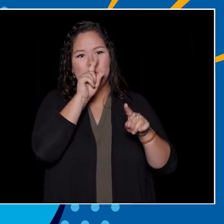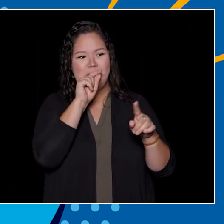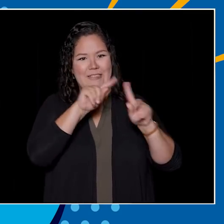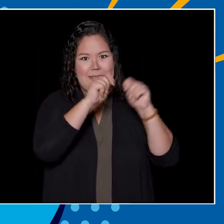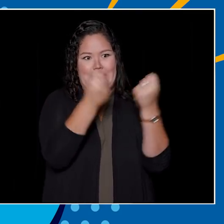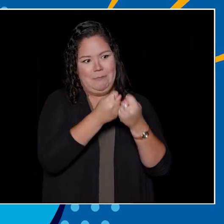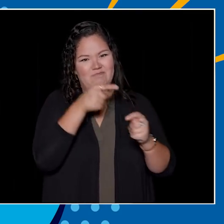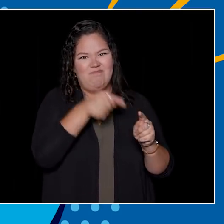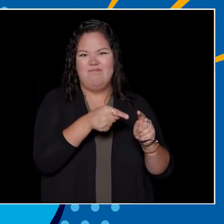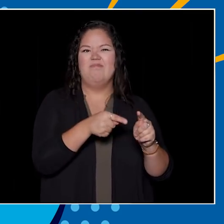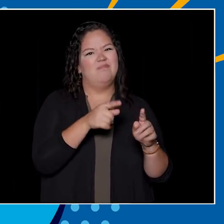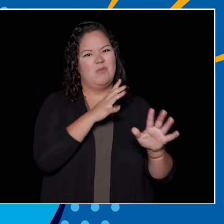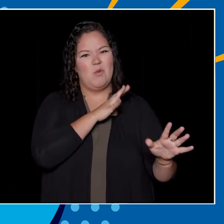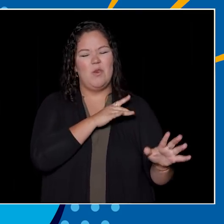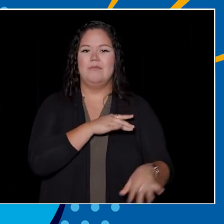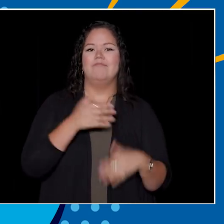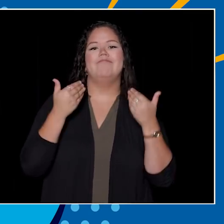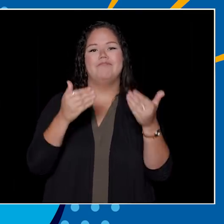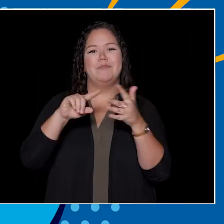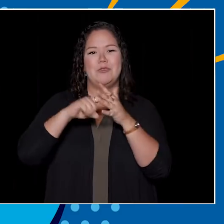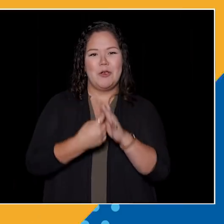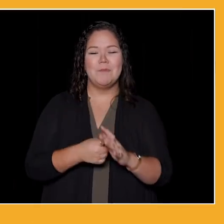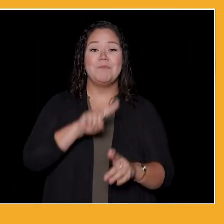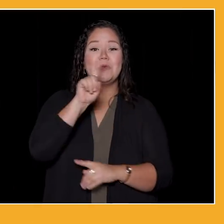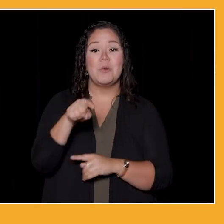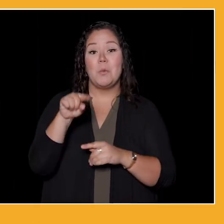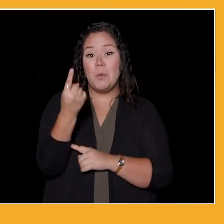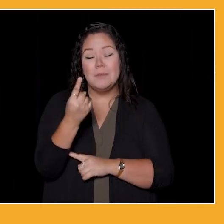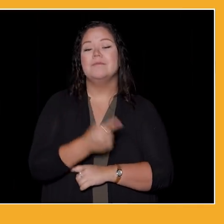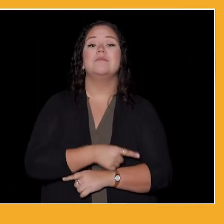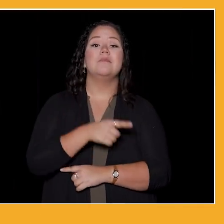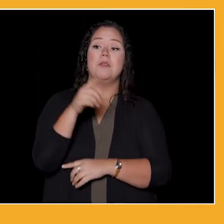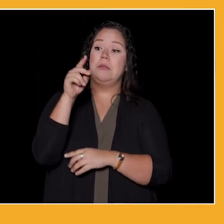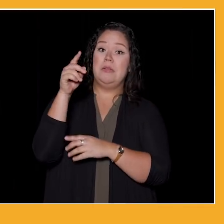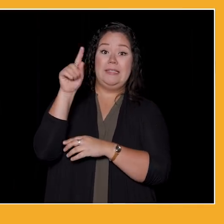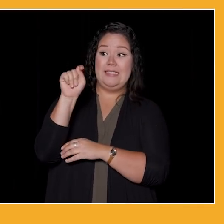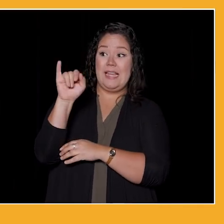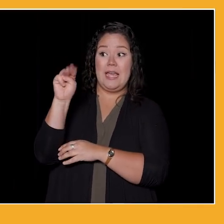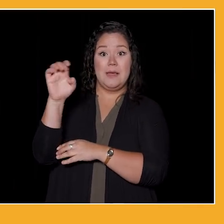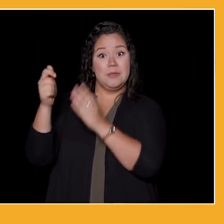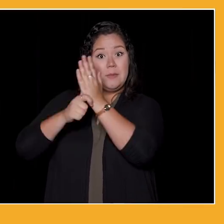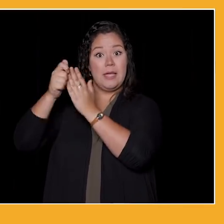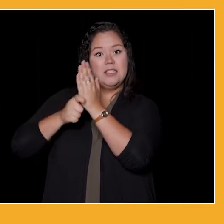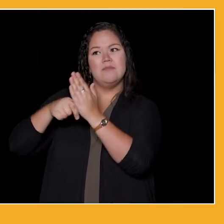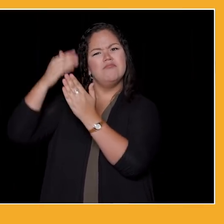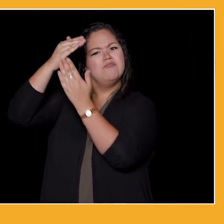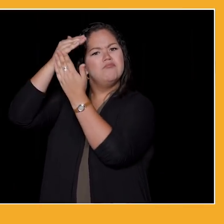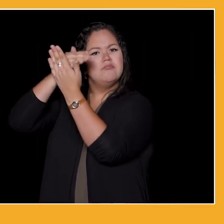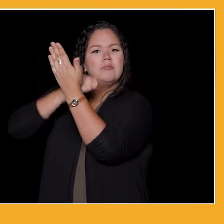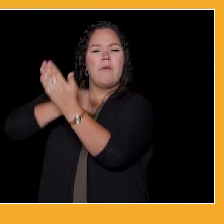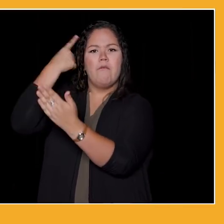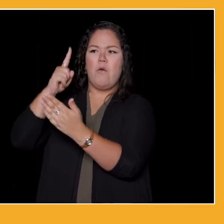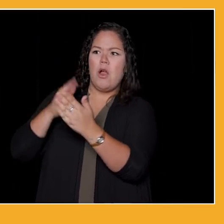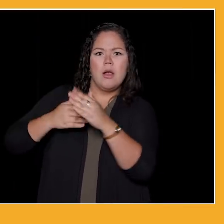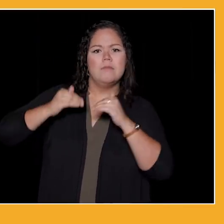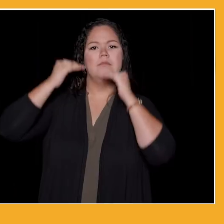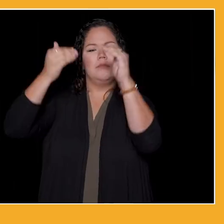on the Times Higher Education Impact Rankings? Was it A, seventh, B, ninth, C, twelfth, or, D, fourteenth?